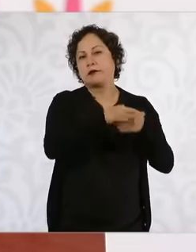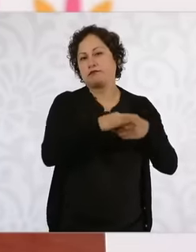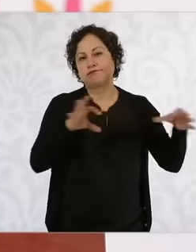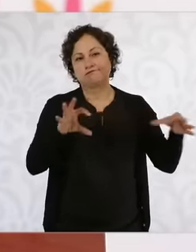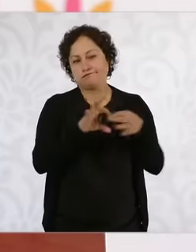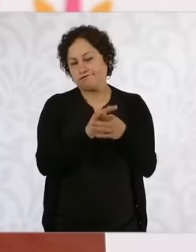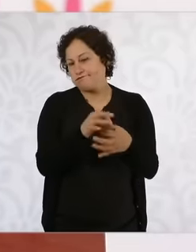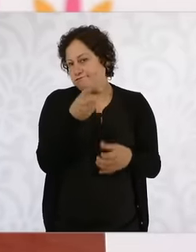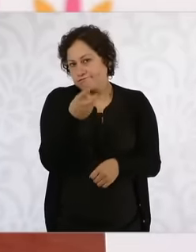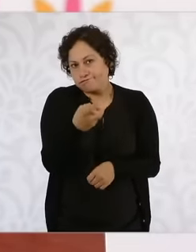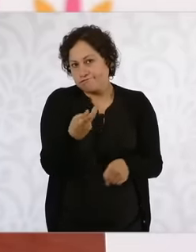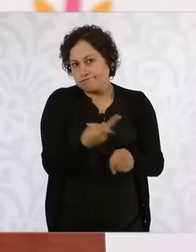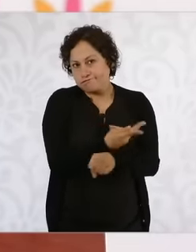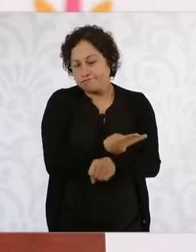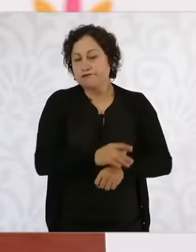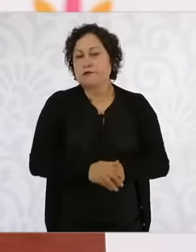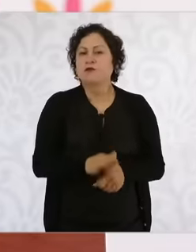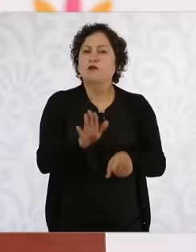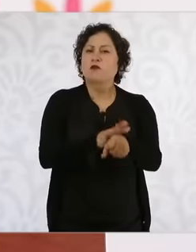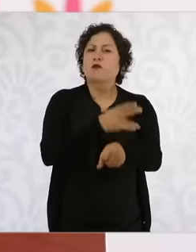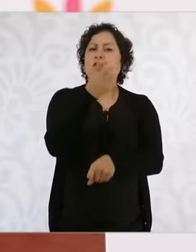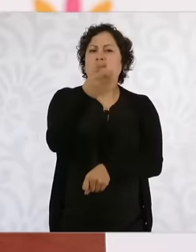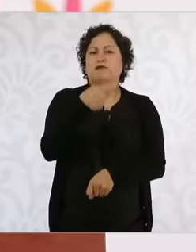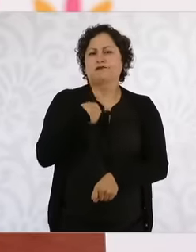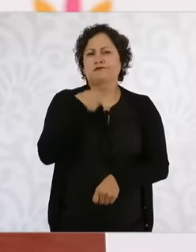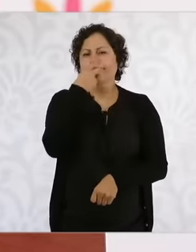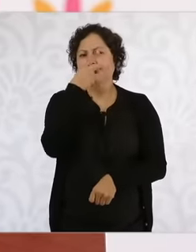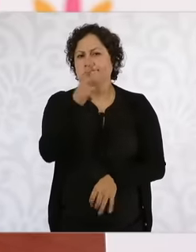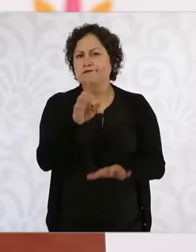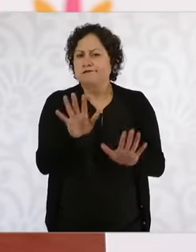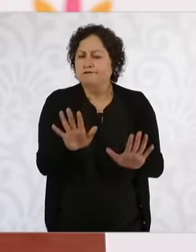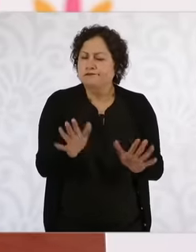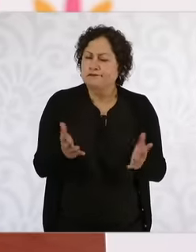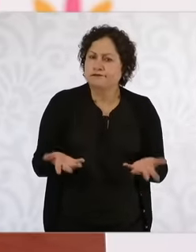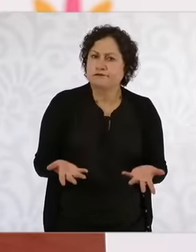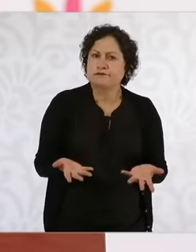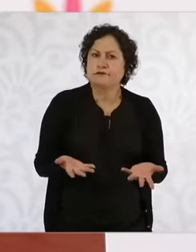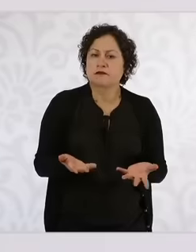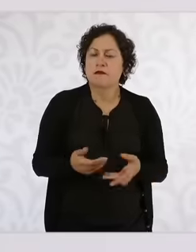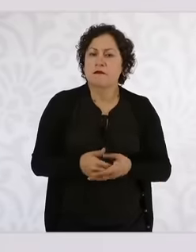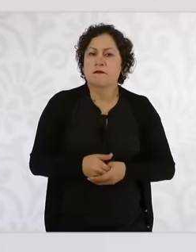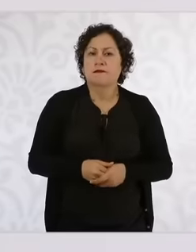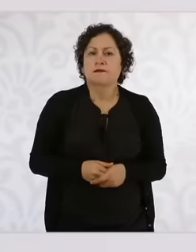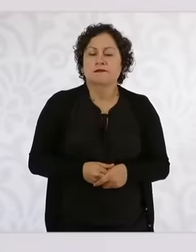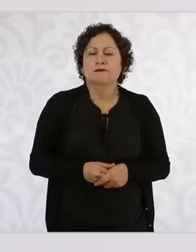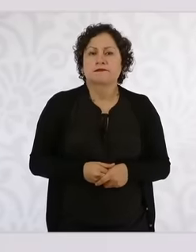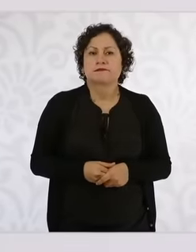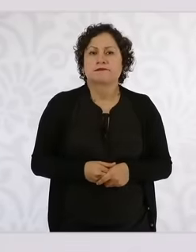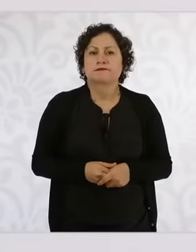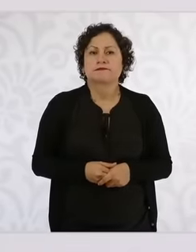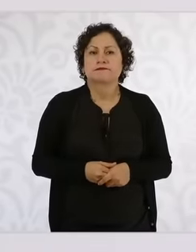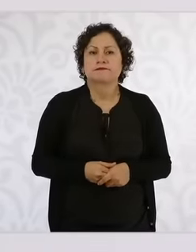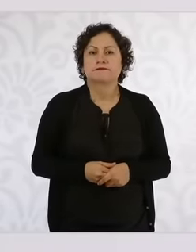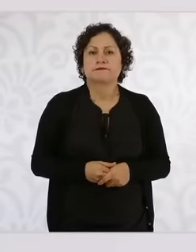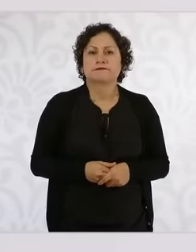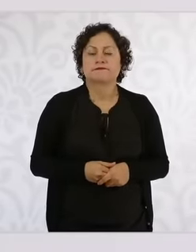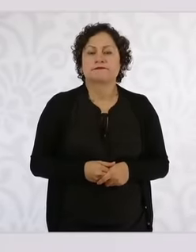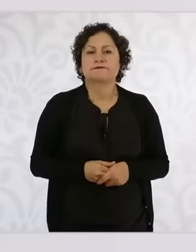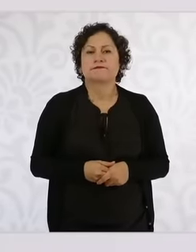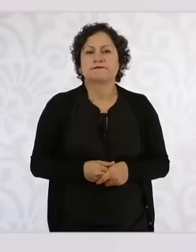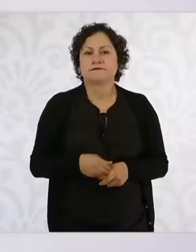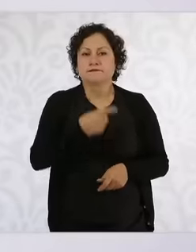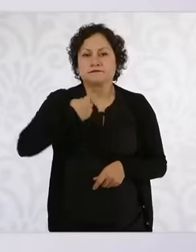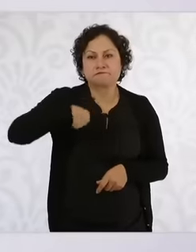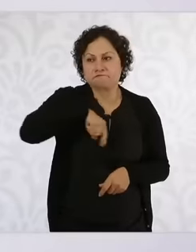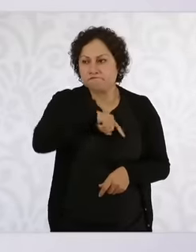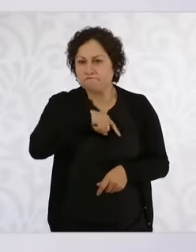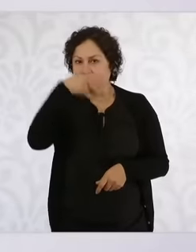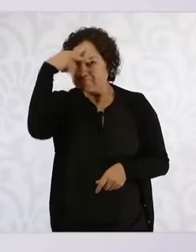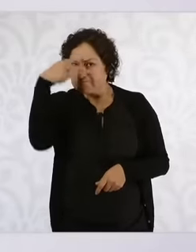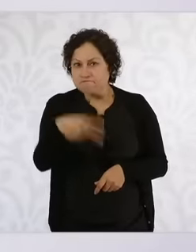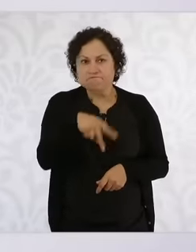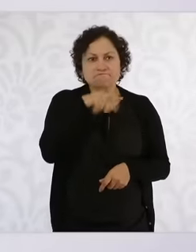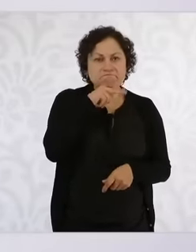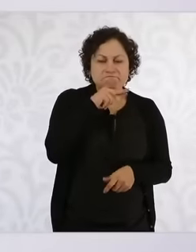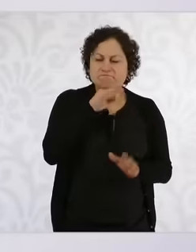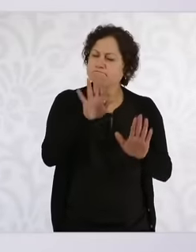that is why I say that there should be no reason for it. We have concerns, there will be a good